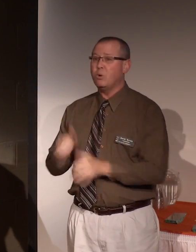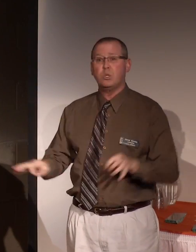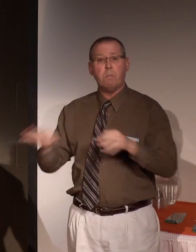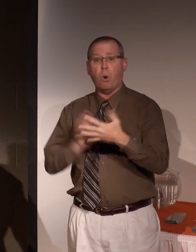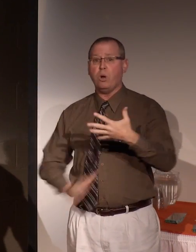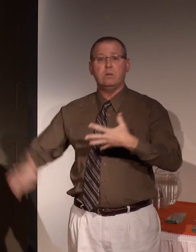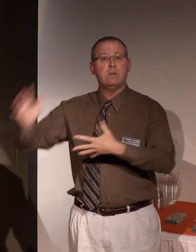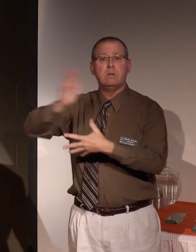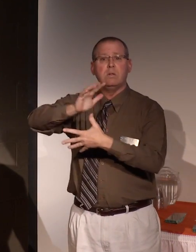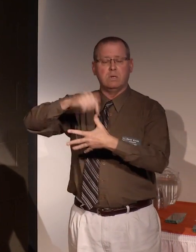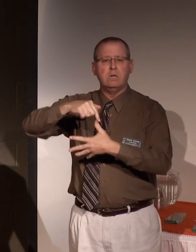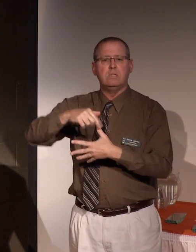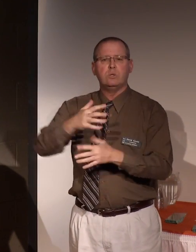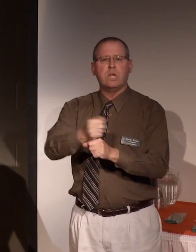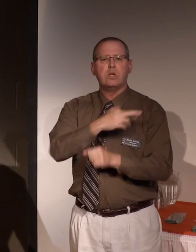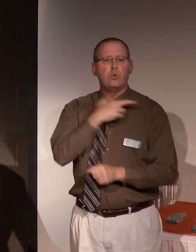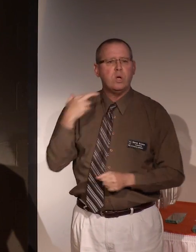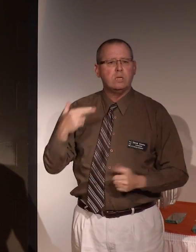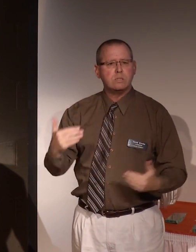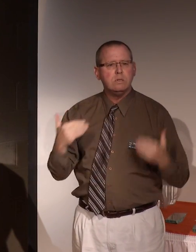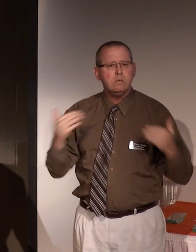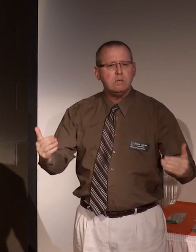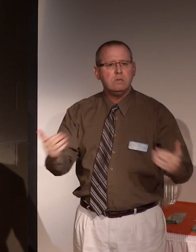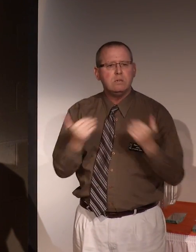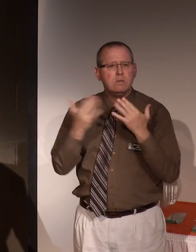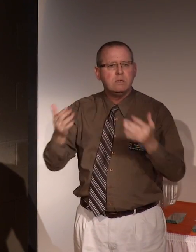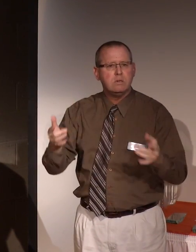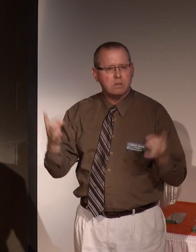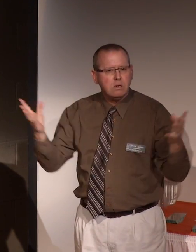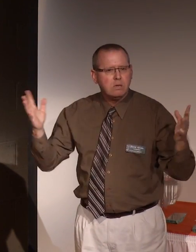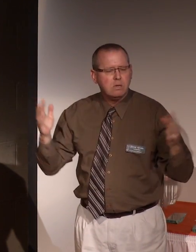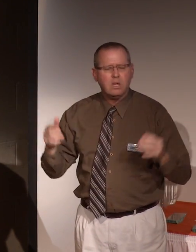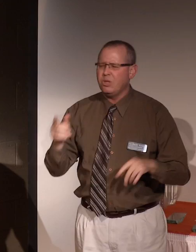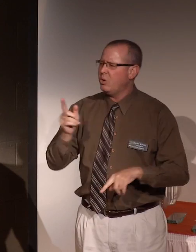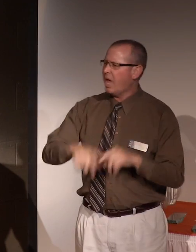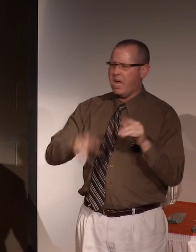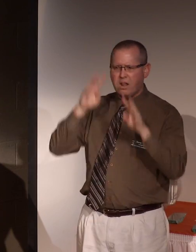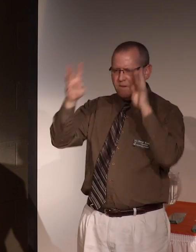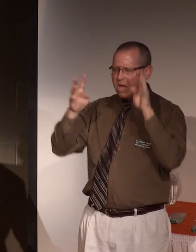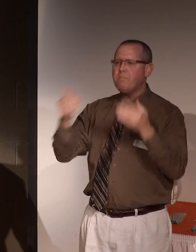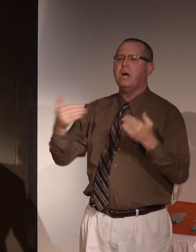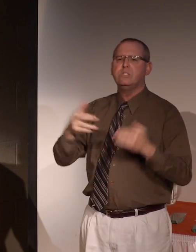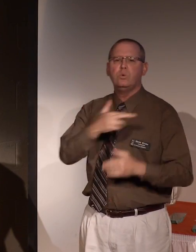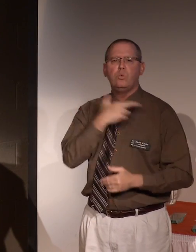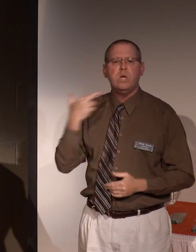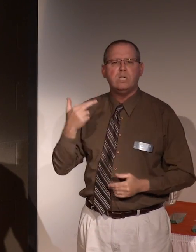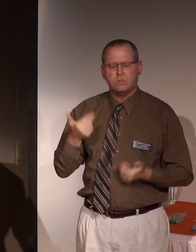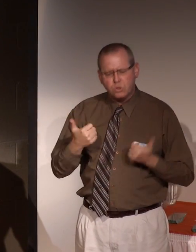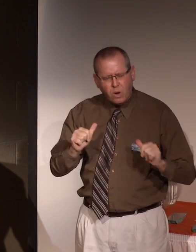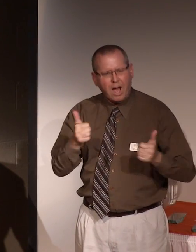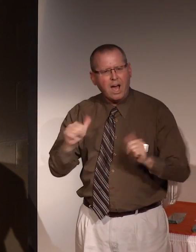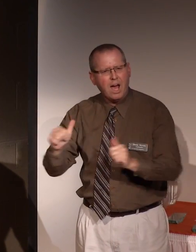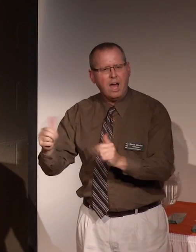was to take risks. You can't innovate without taking risks.